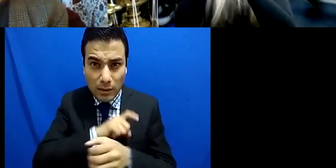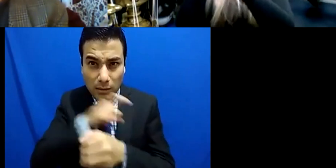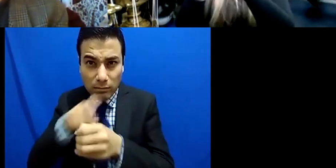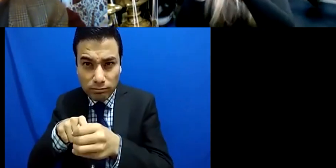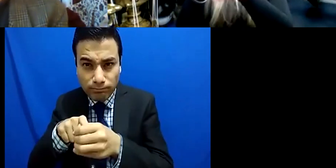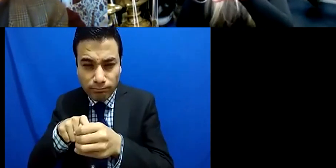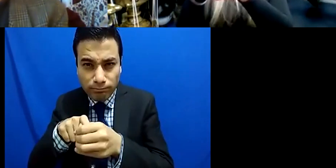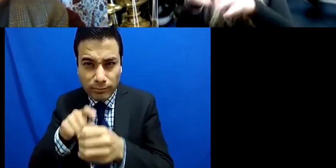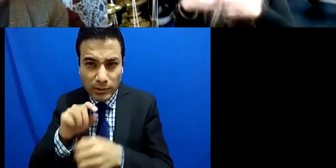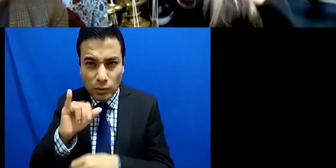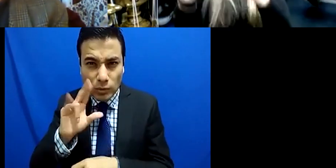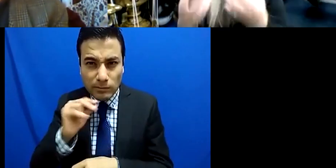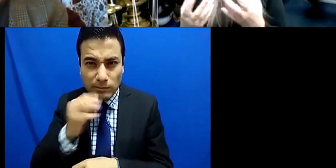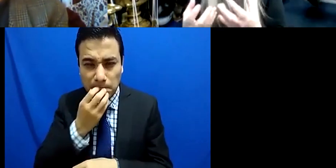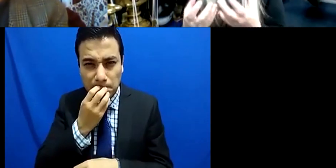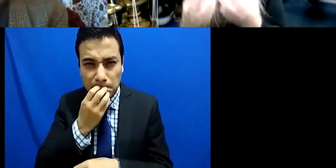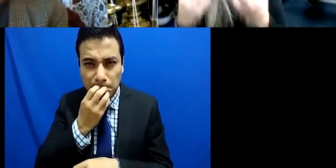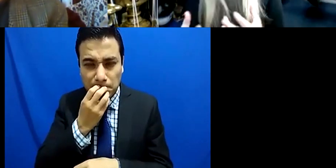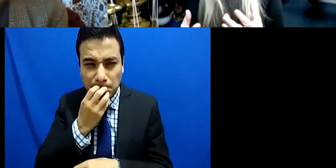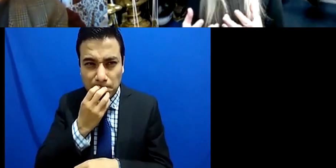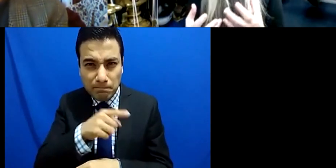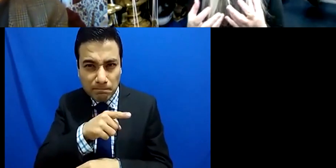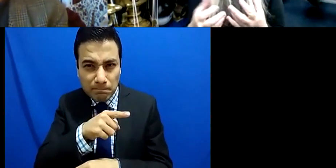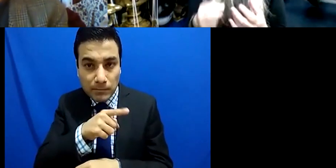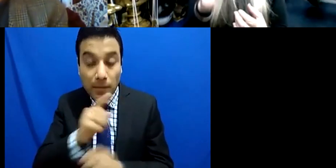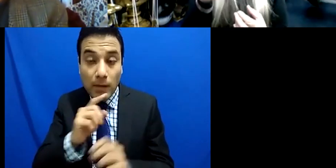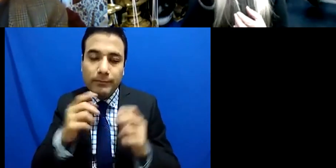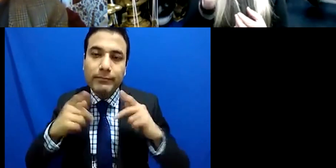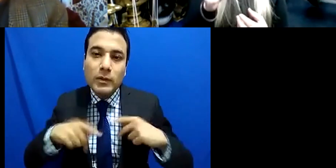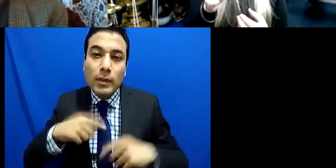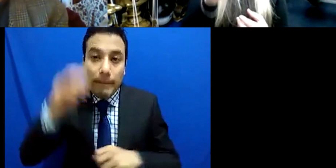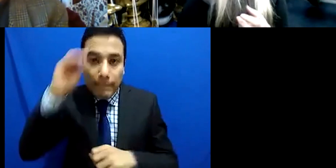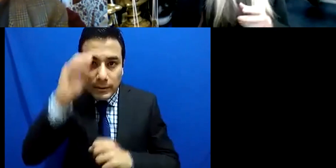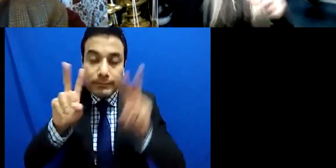standard to get in because I've given a positive addition but if they're then going to pick and